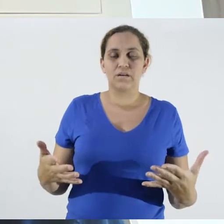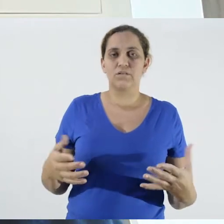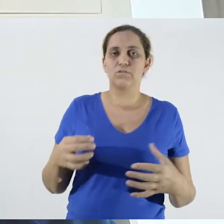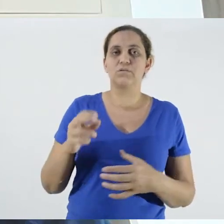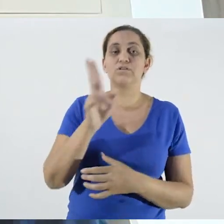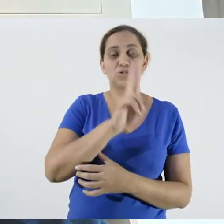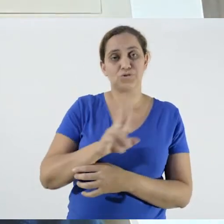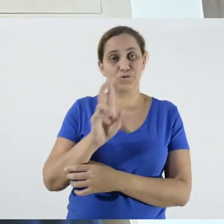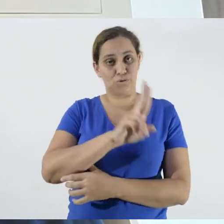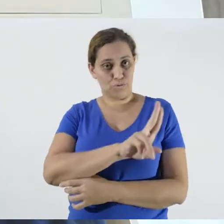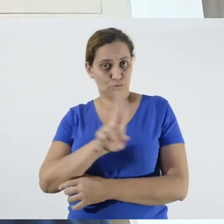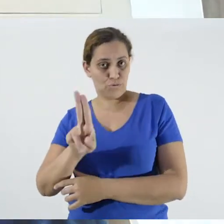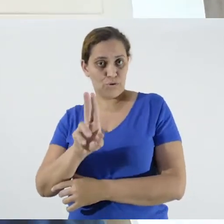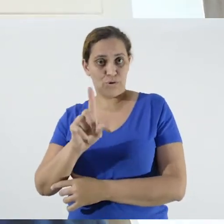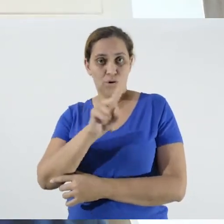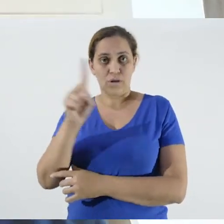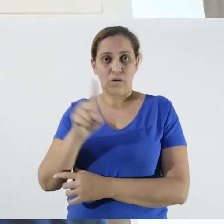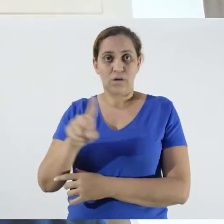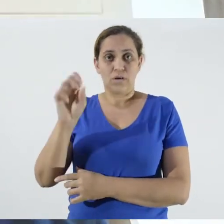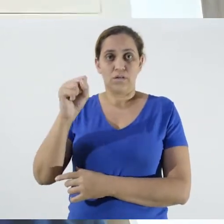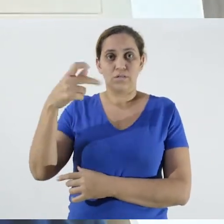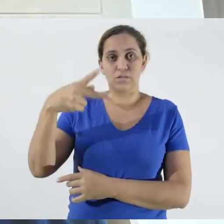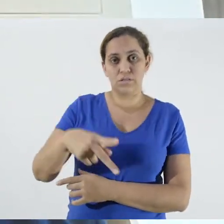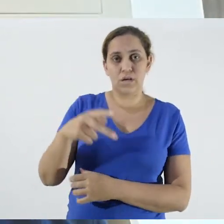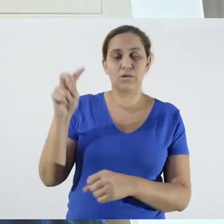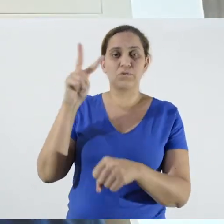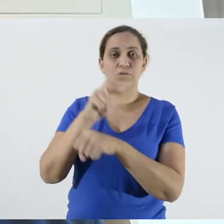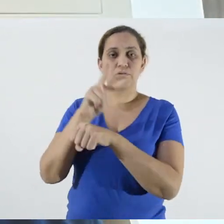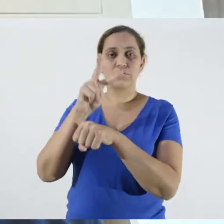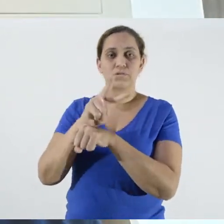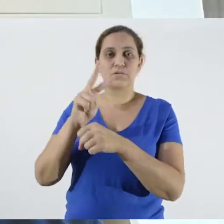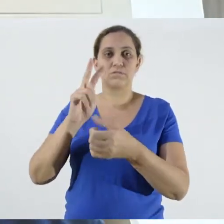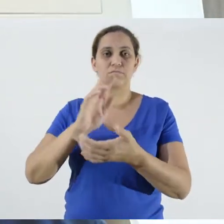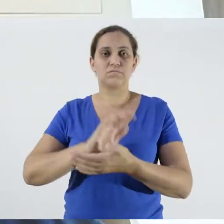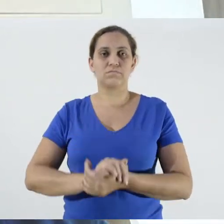and we call these messages the Care Zap. Now let's see an example